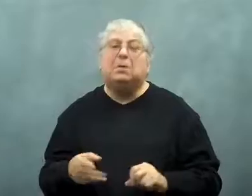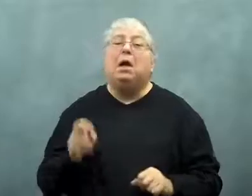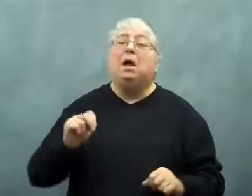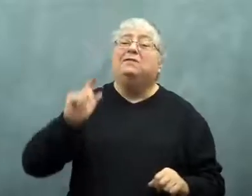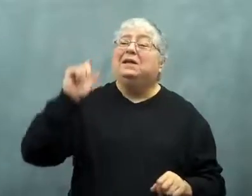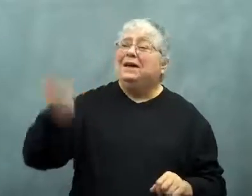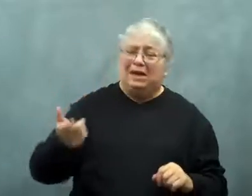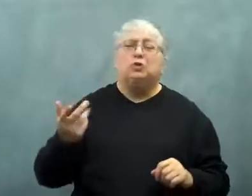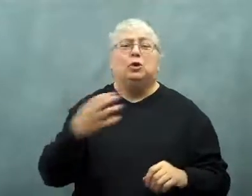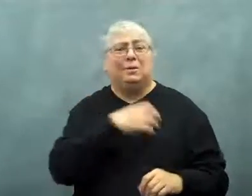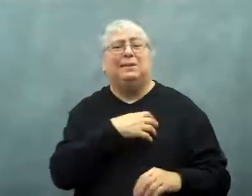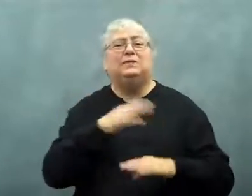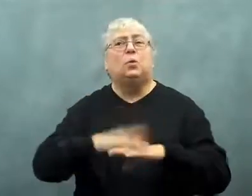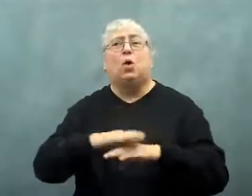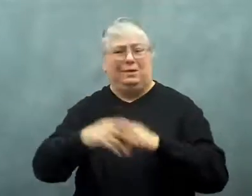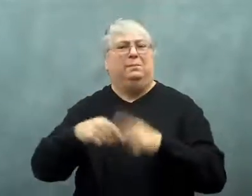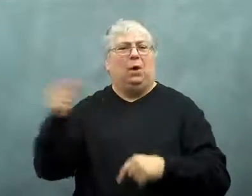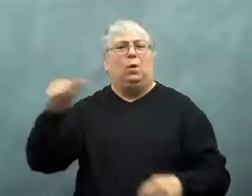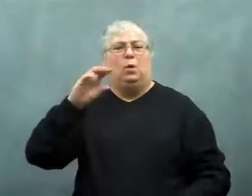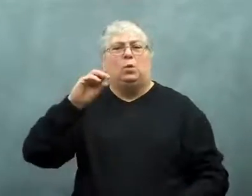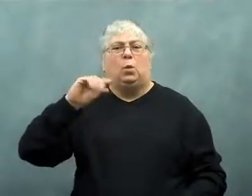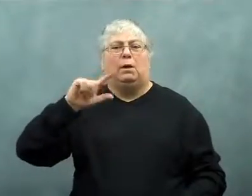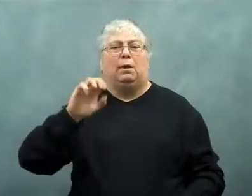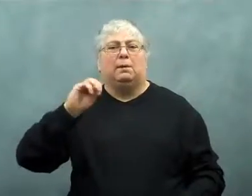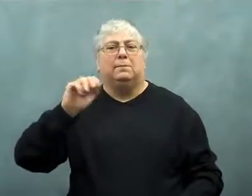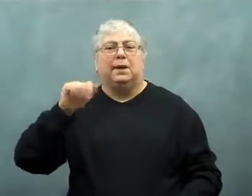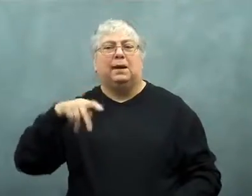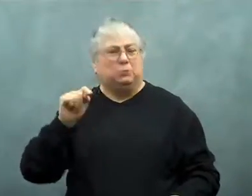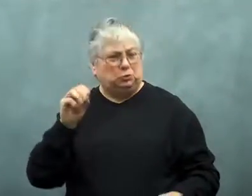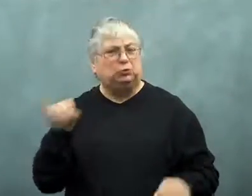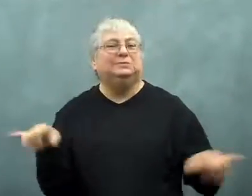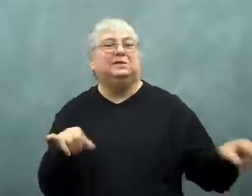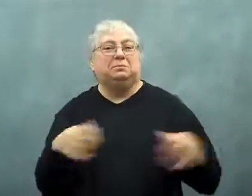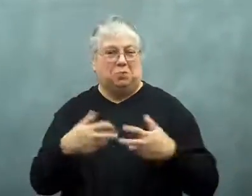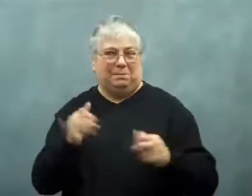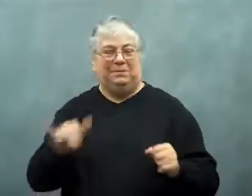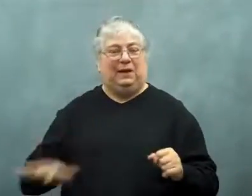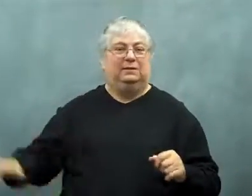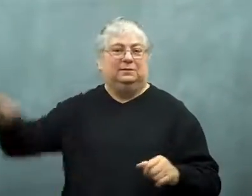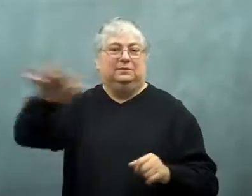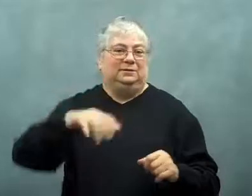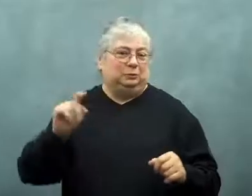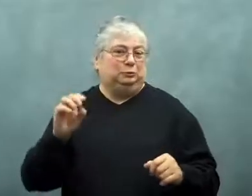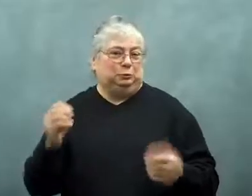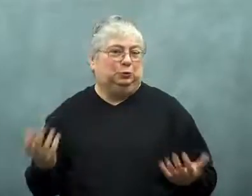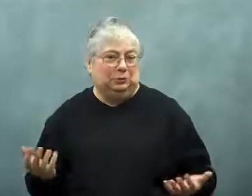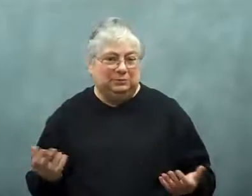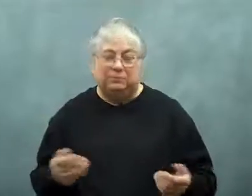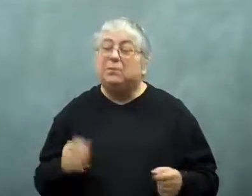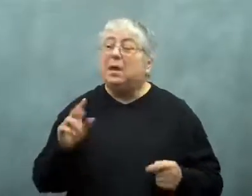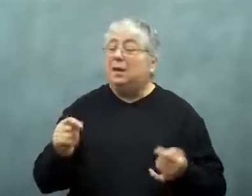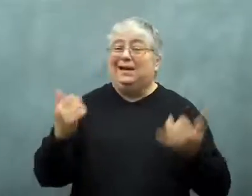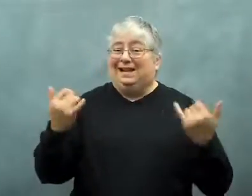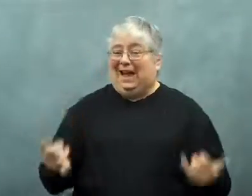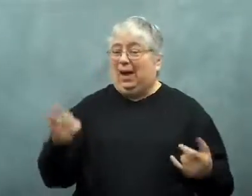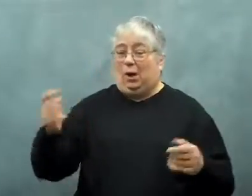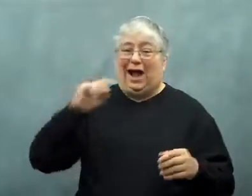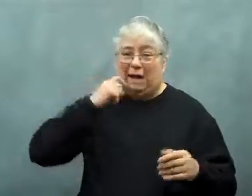The police later issued the same kind of warnings for Google maps for that area.